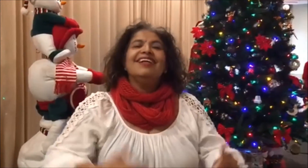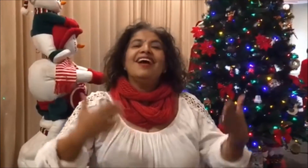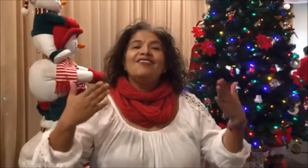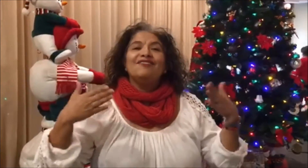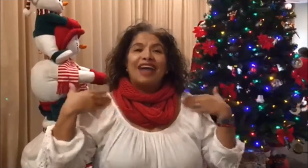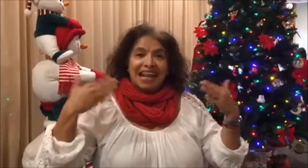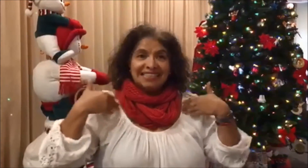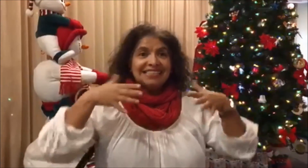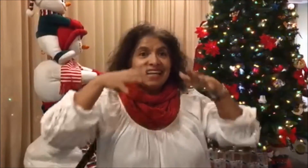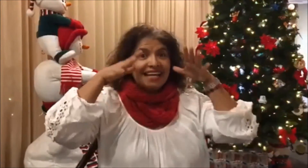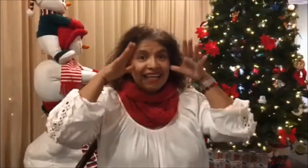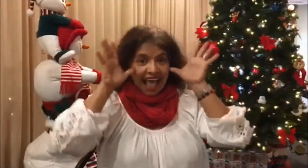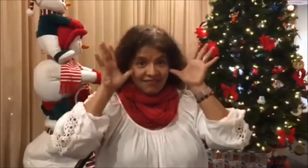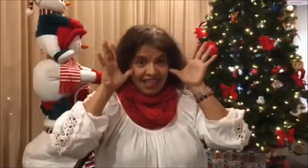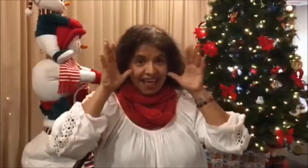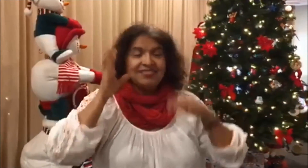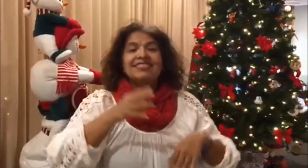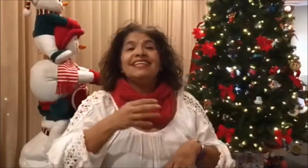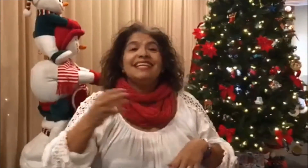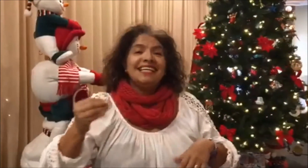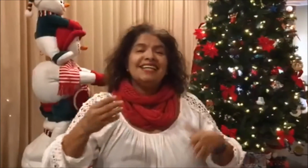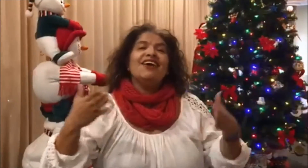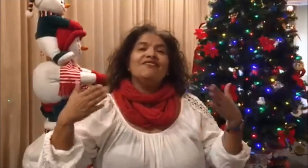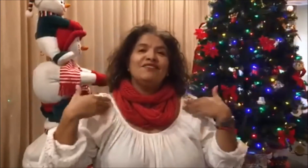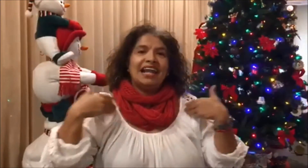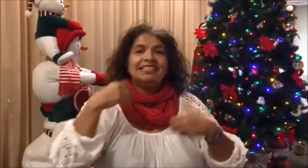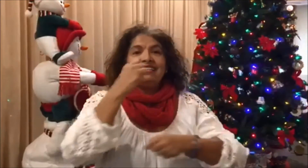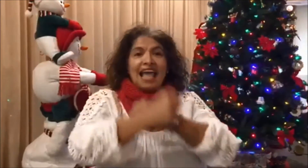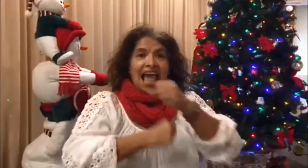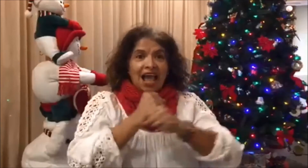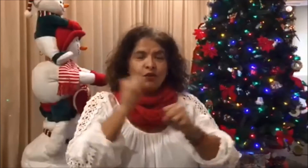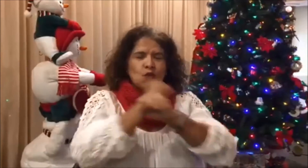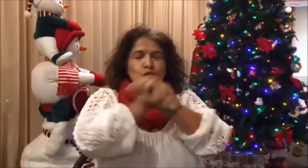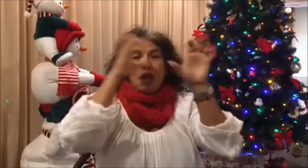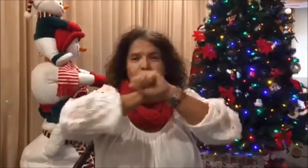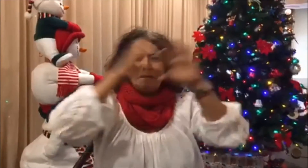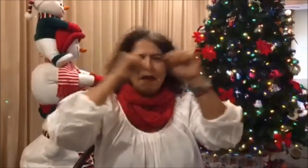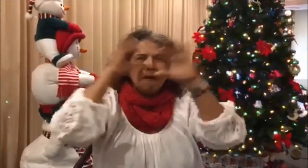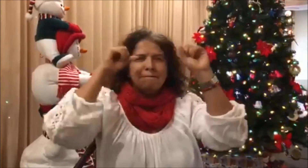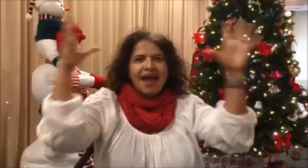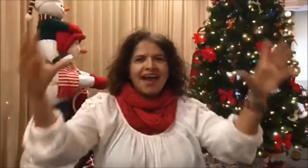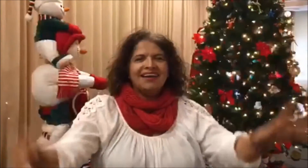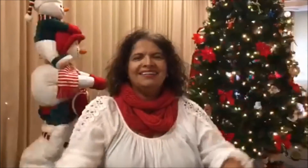¡Feliz Navidad! Merry Christmas! y / and ¡Feliz año nuevo! Happy New Year!